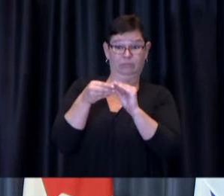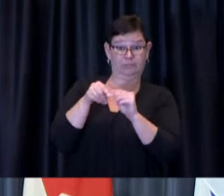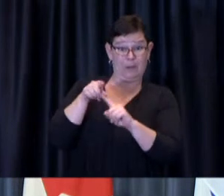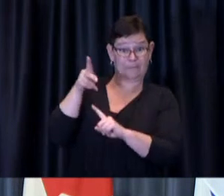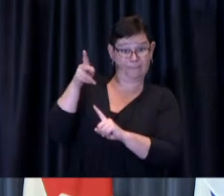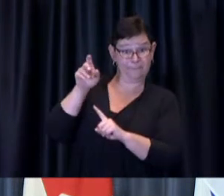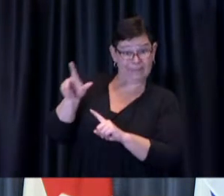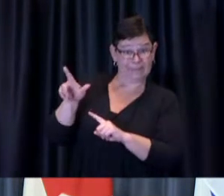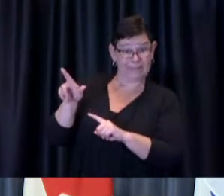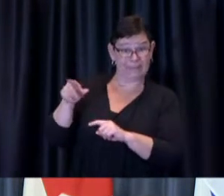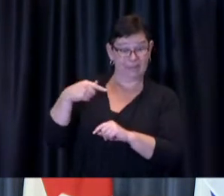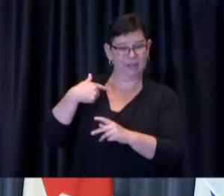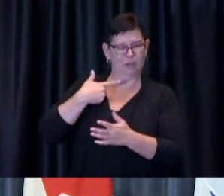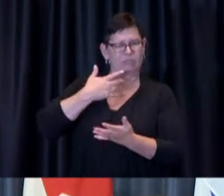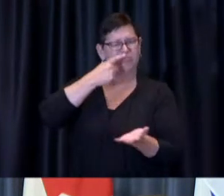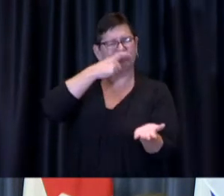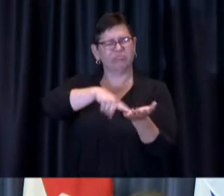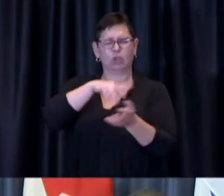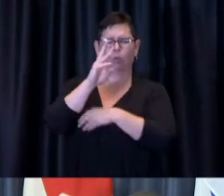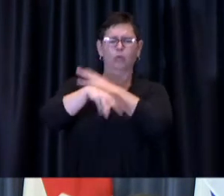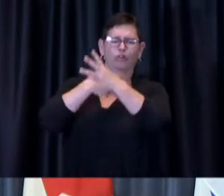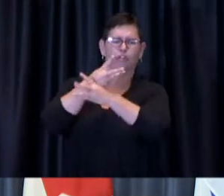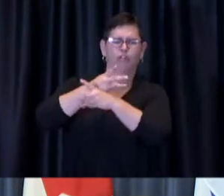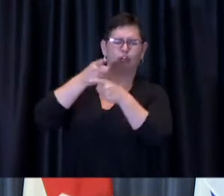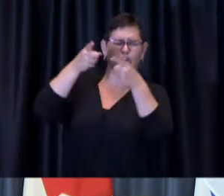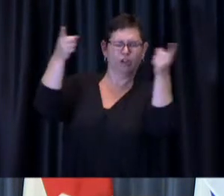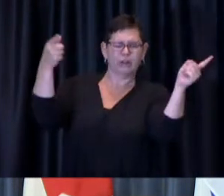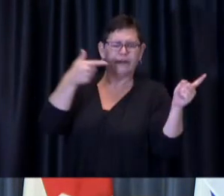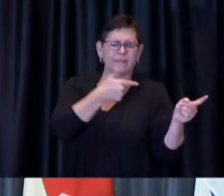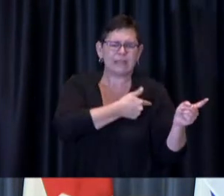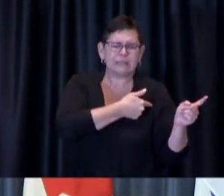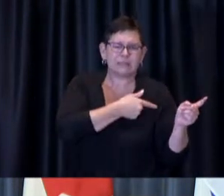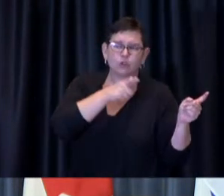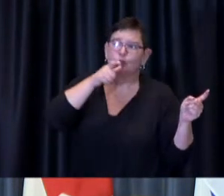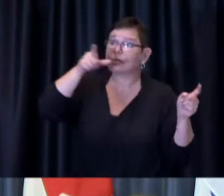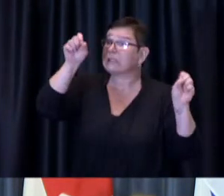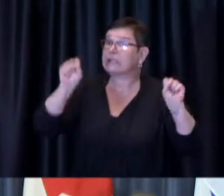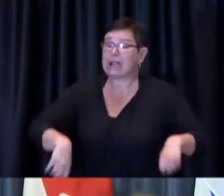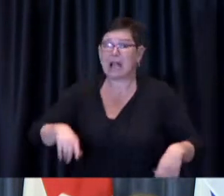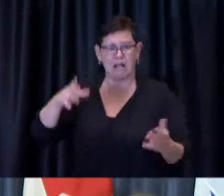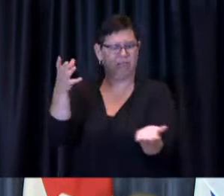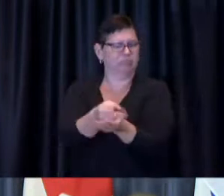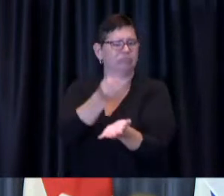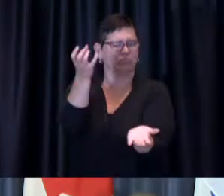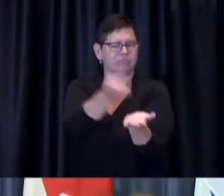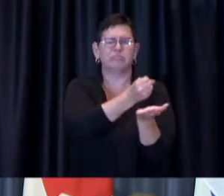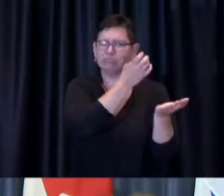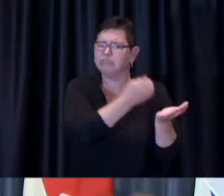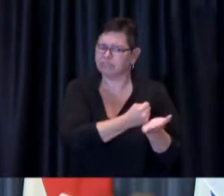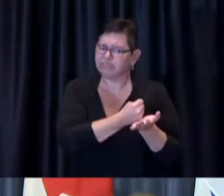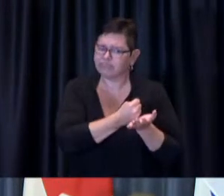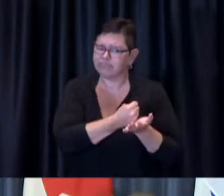the world where vaccine is is accessible and is being administered we know that vaccine